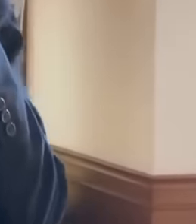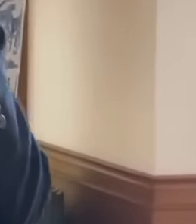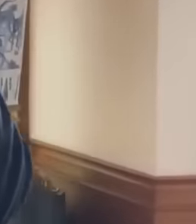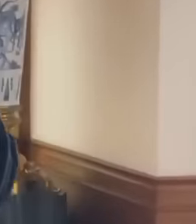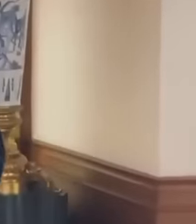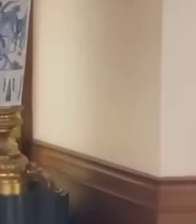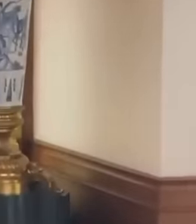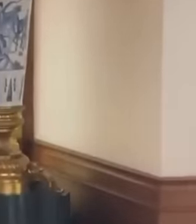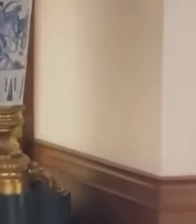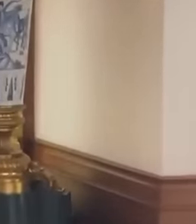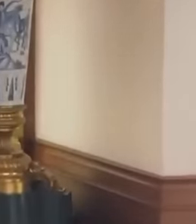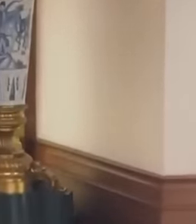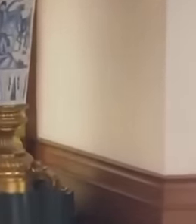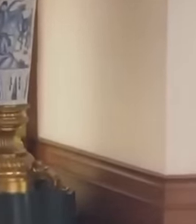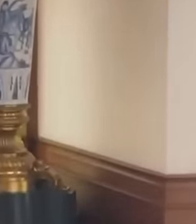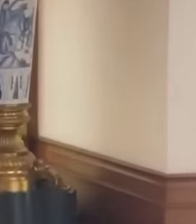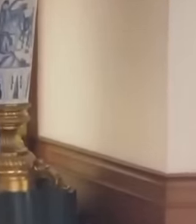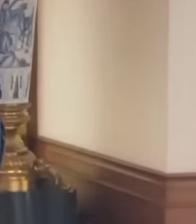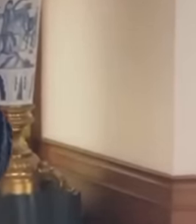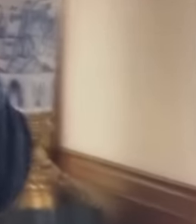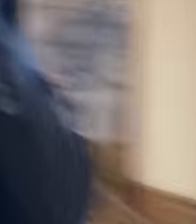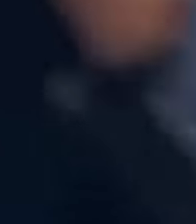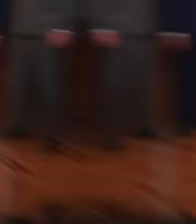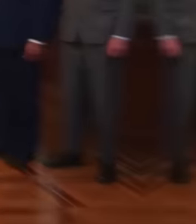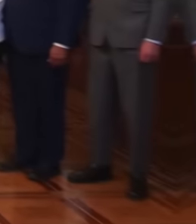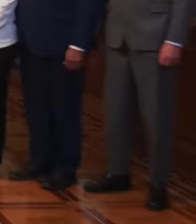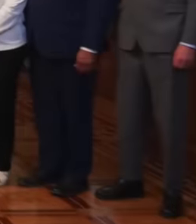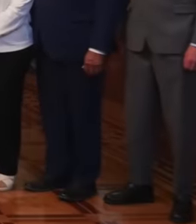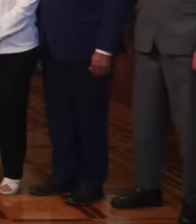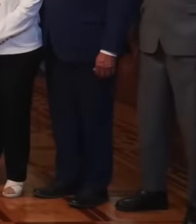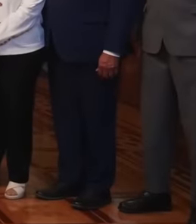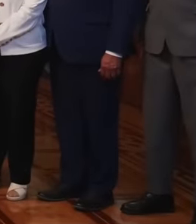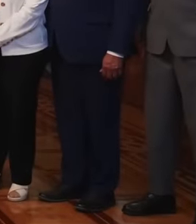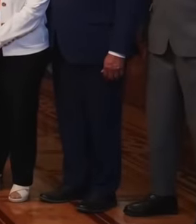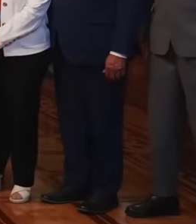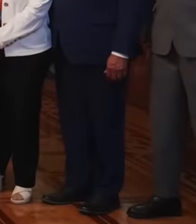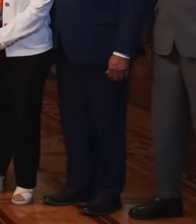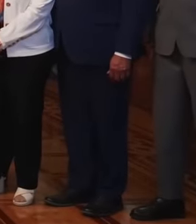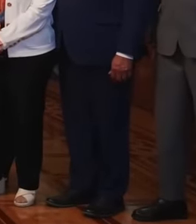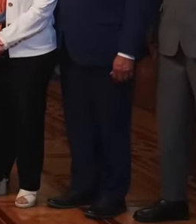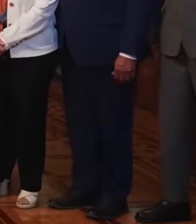president met with The legislators of the United States from the Democratic